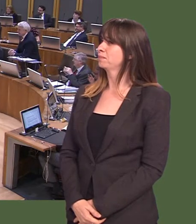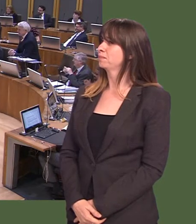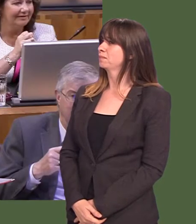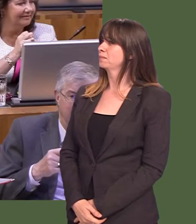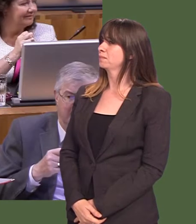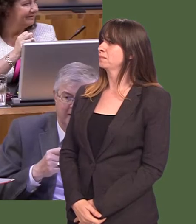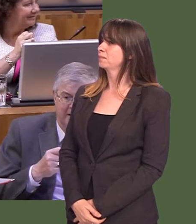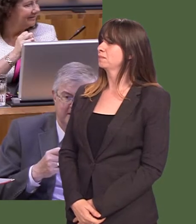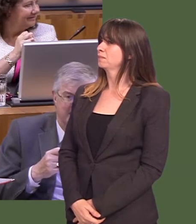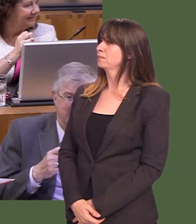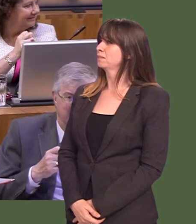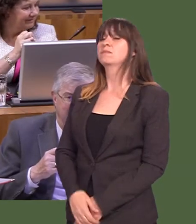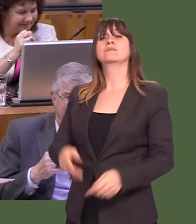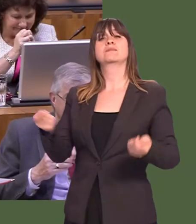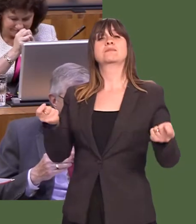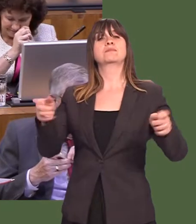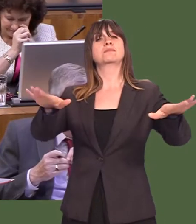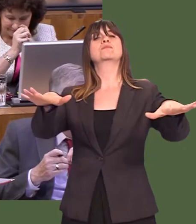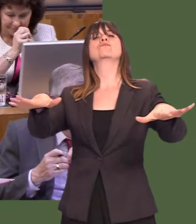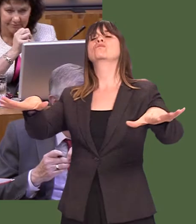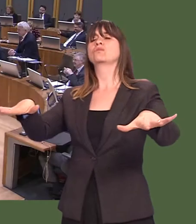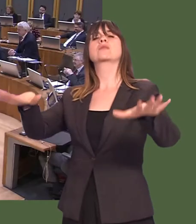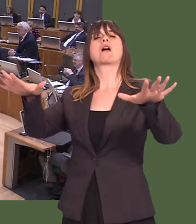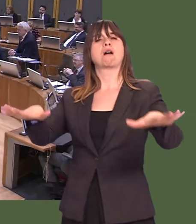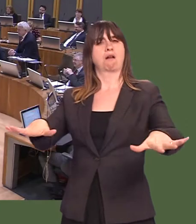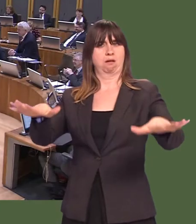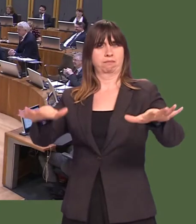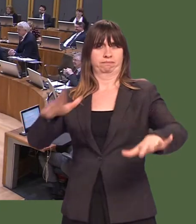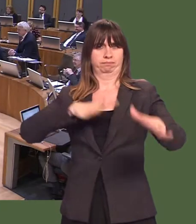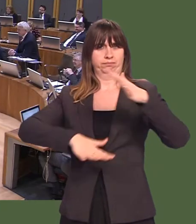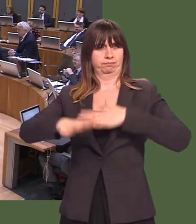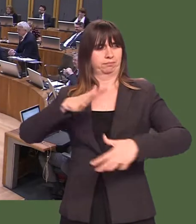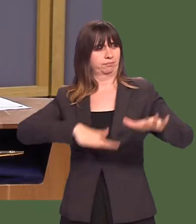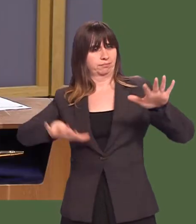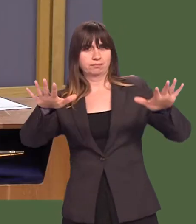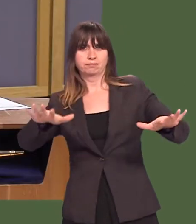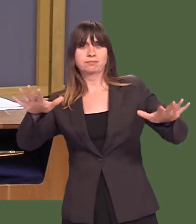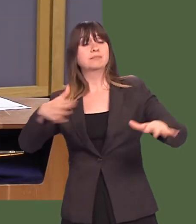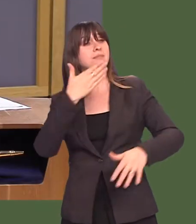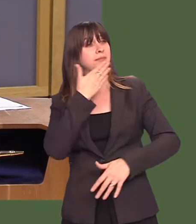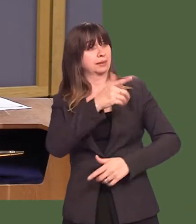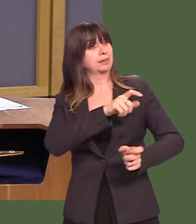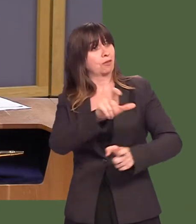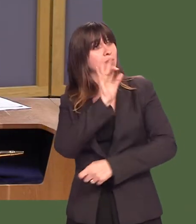Calm down. Let the question continue.